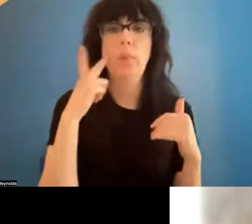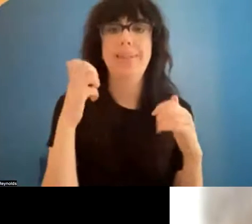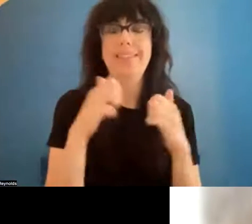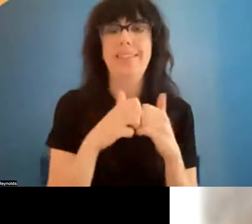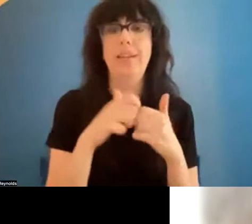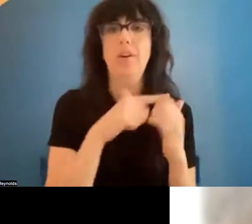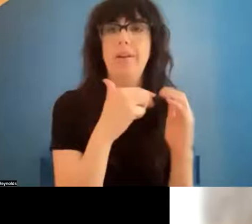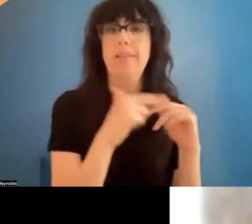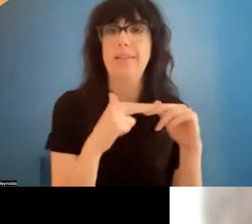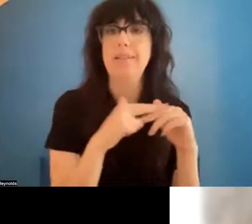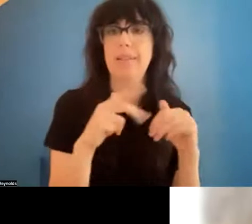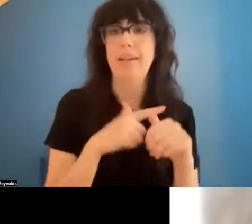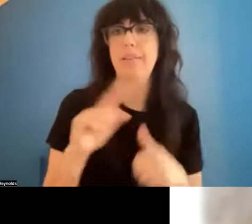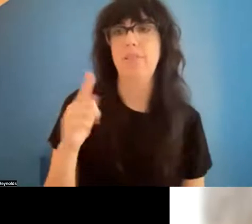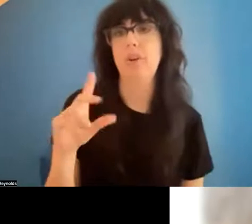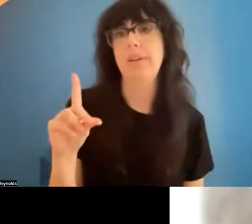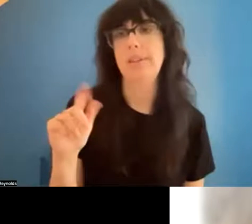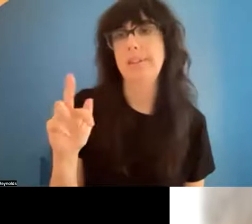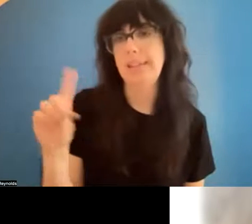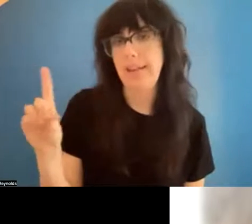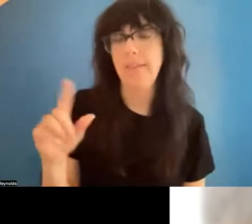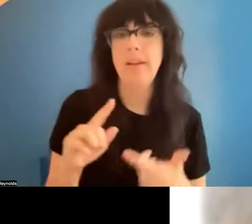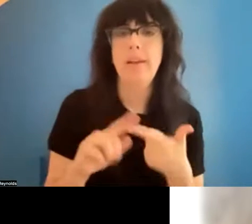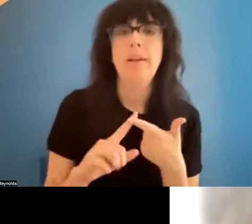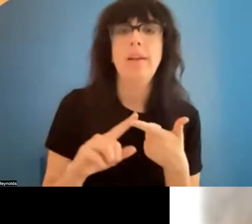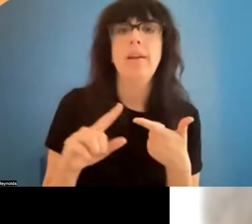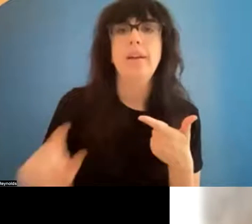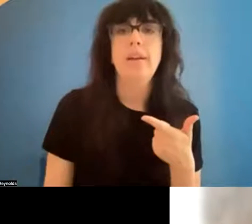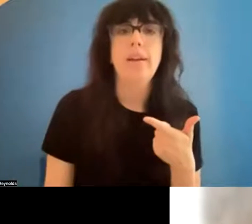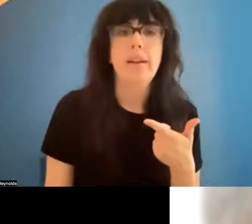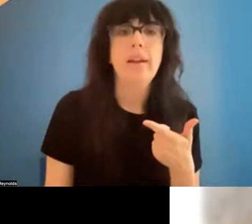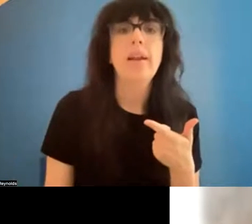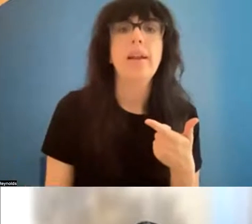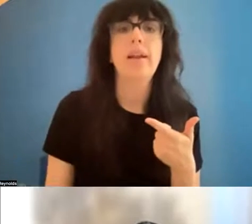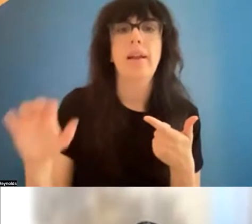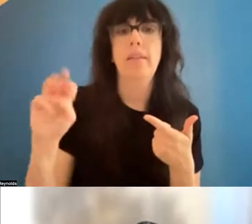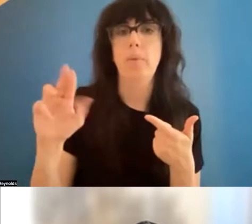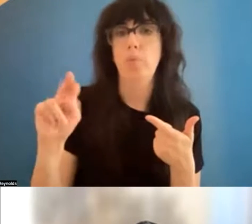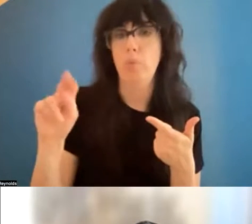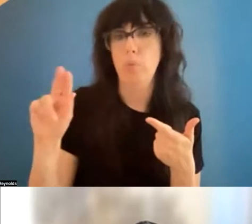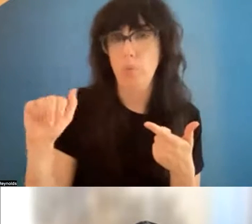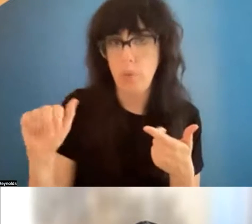So David first, and then Muna and Zone. I'm absolutely honored to be